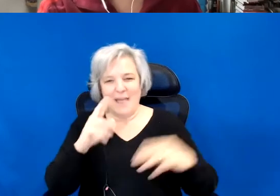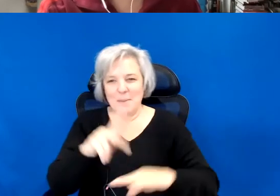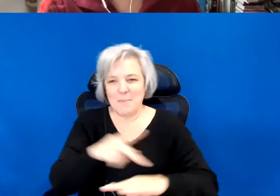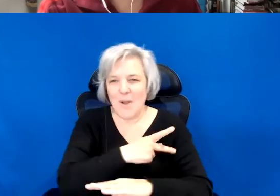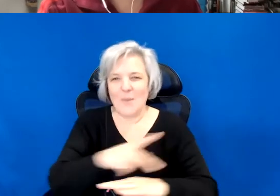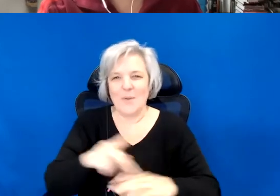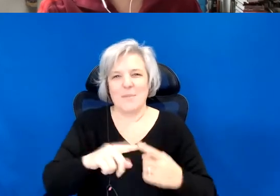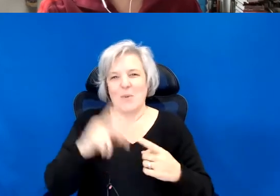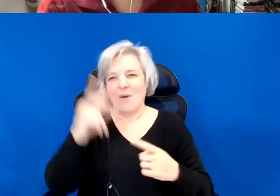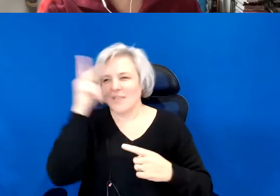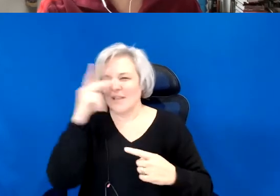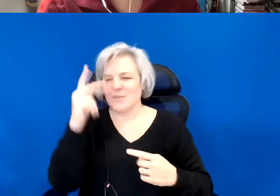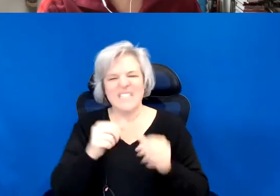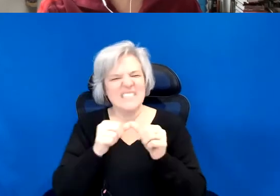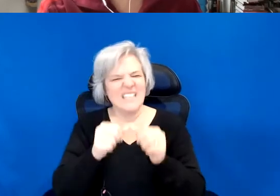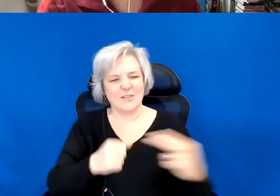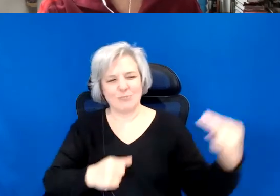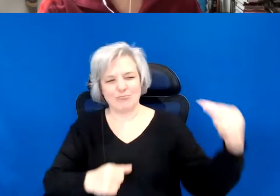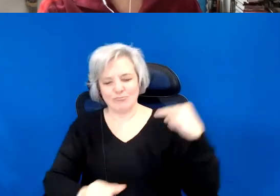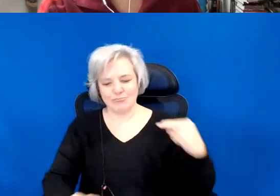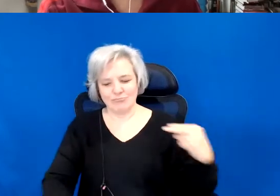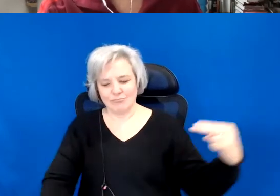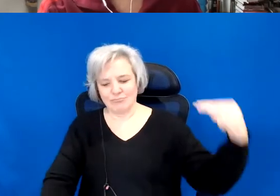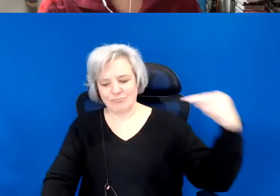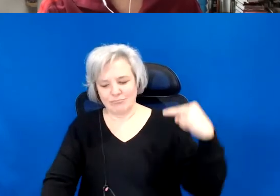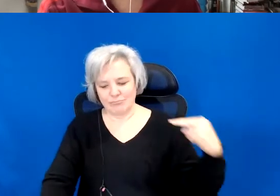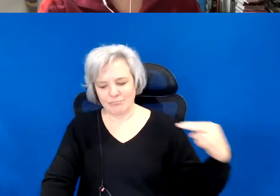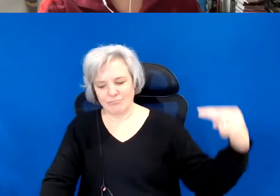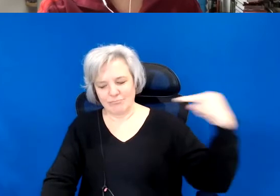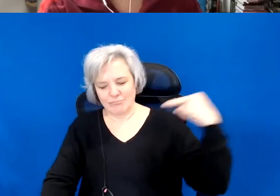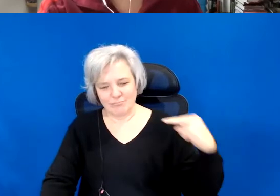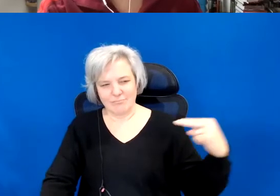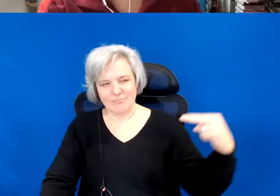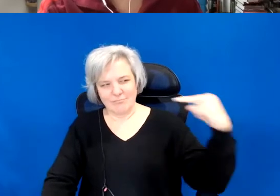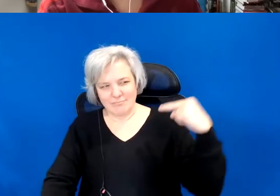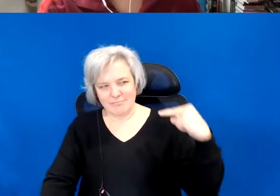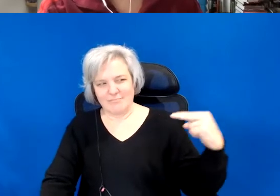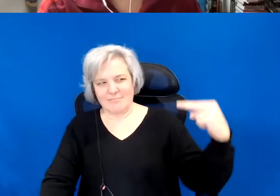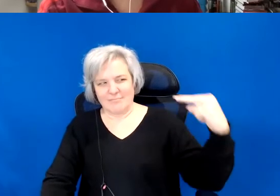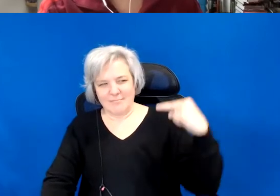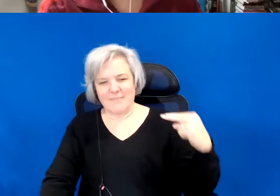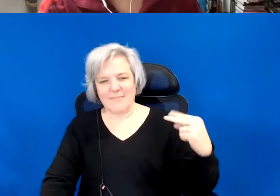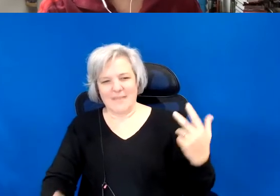That he will keep coming over to you again, and again, and say like this time I read it,